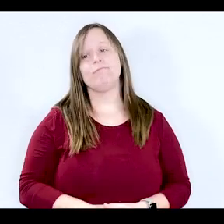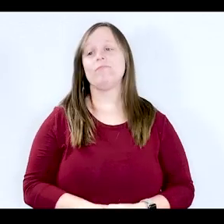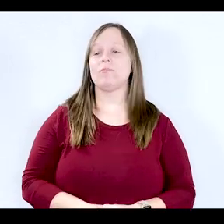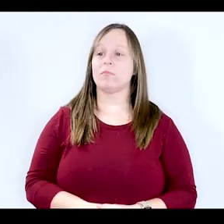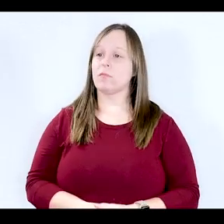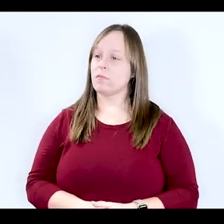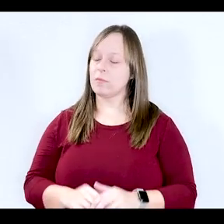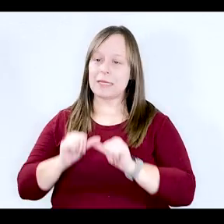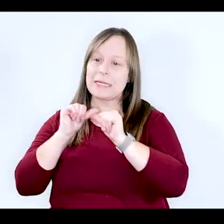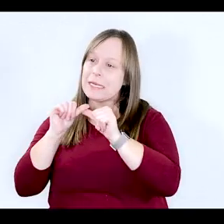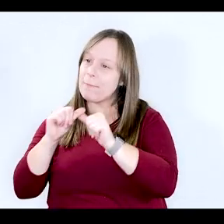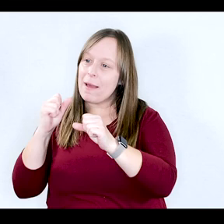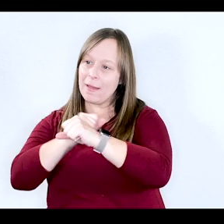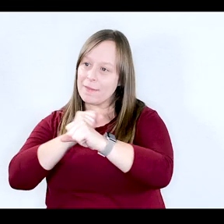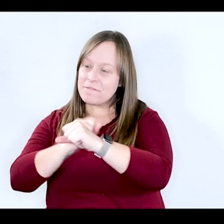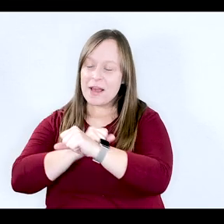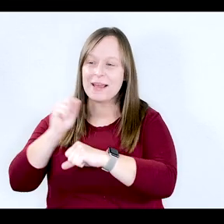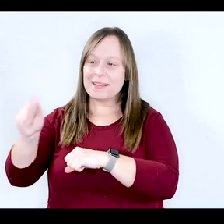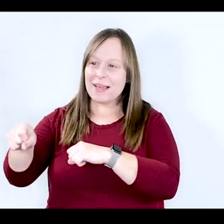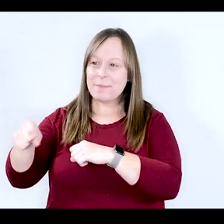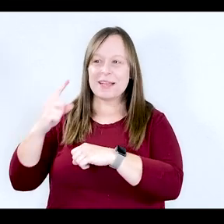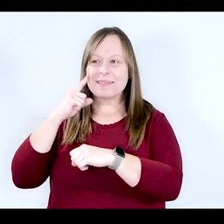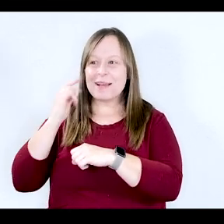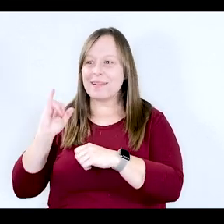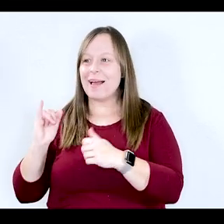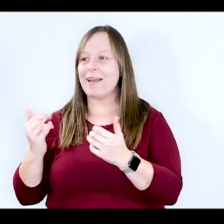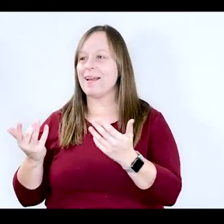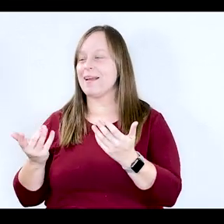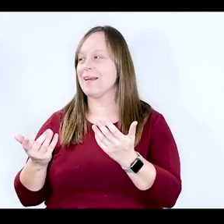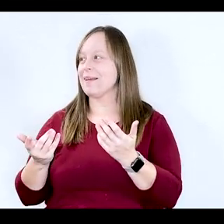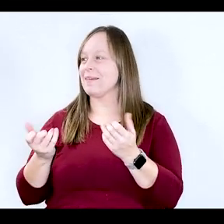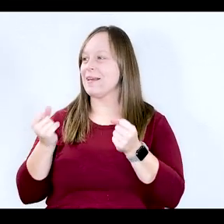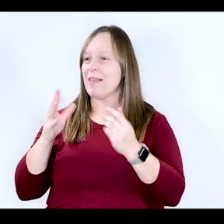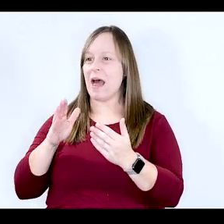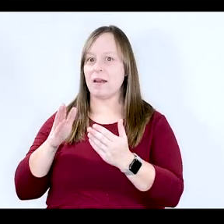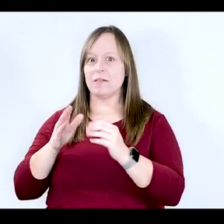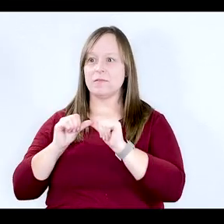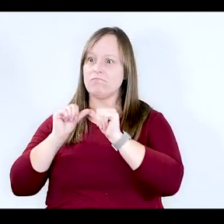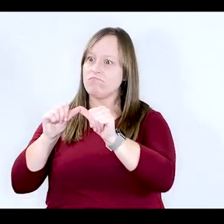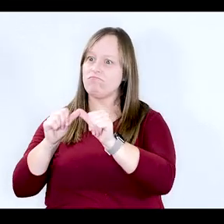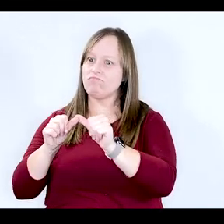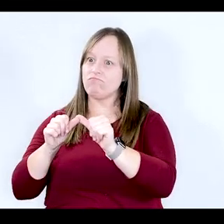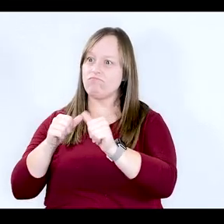K: So we're just gonna keep in the fight on this! It sounds like there's a lot of forward motion on these